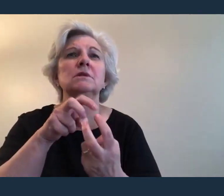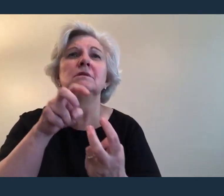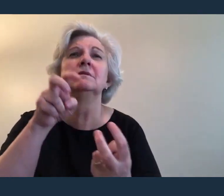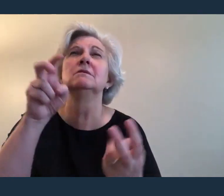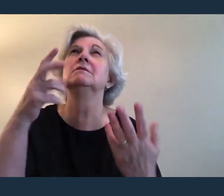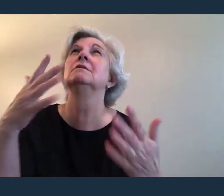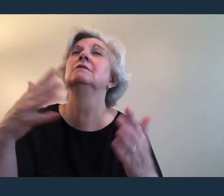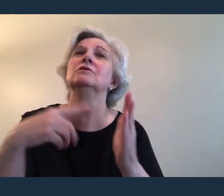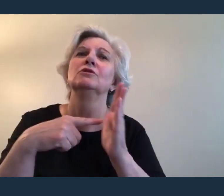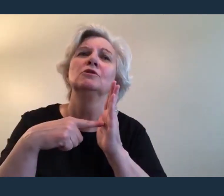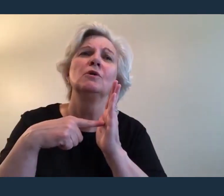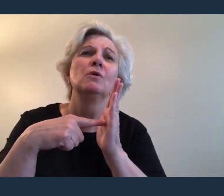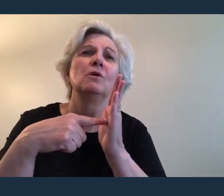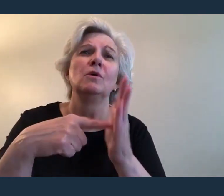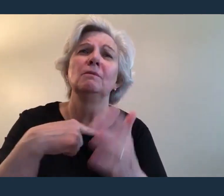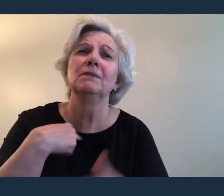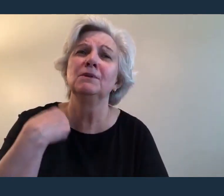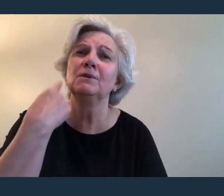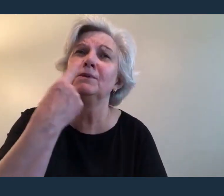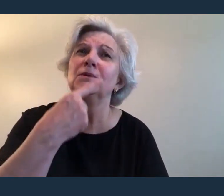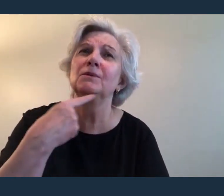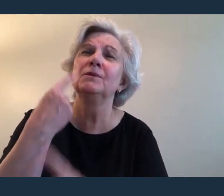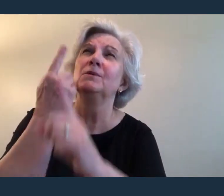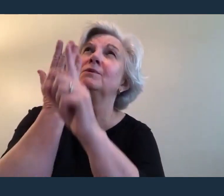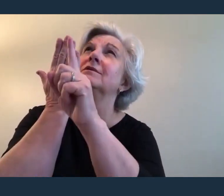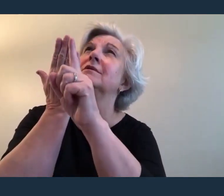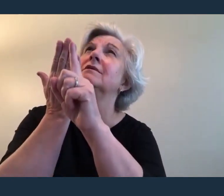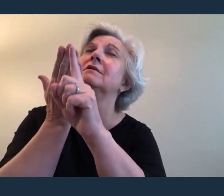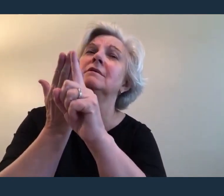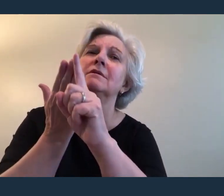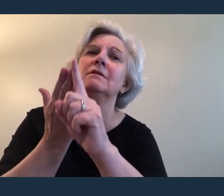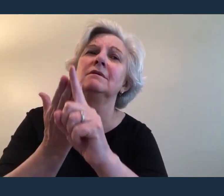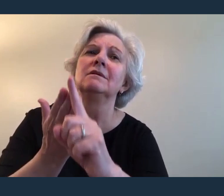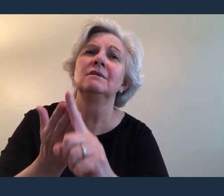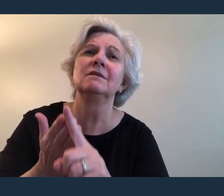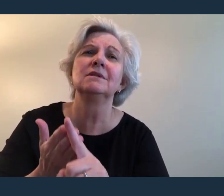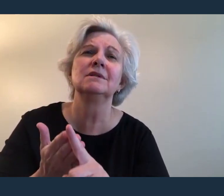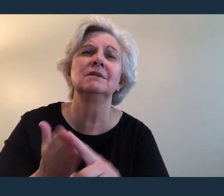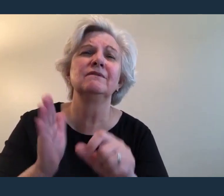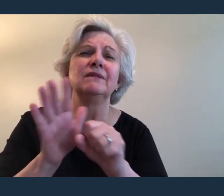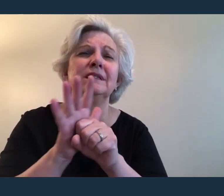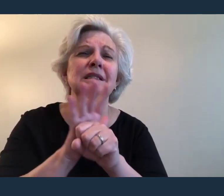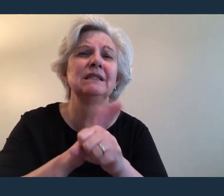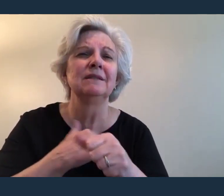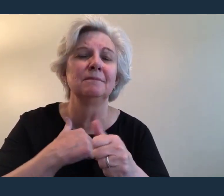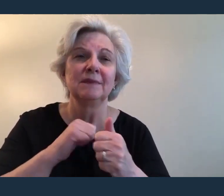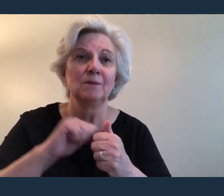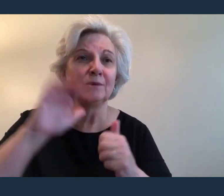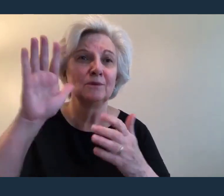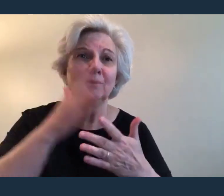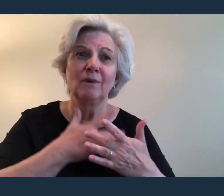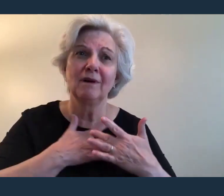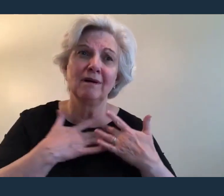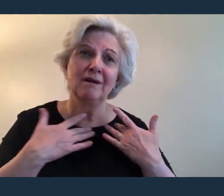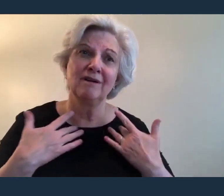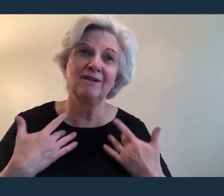And show me who You are And fill me with Your heart